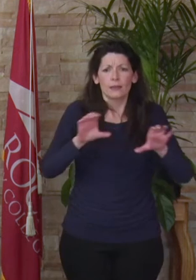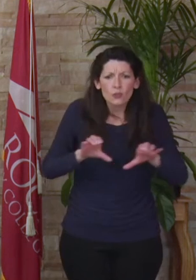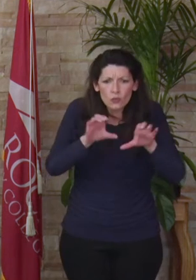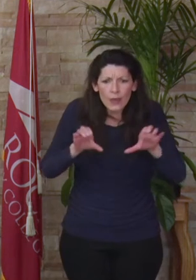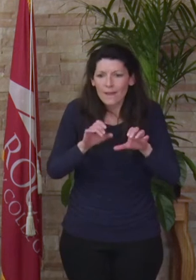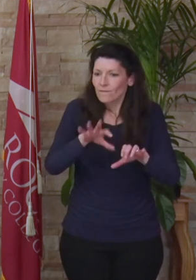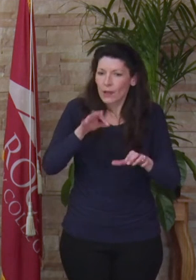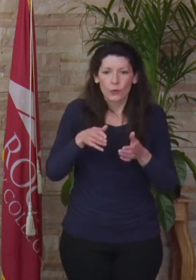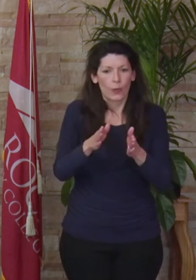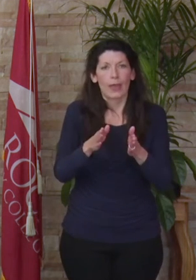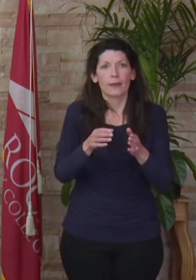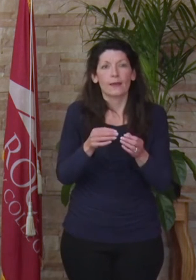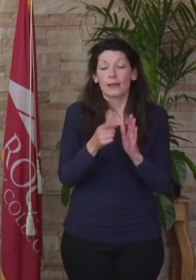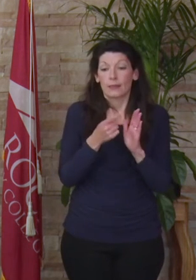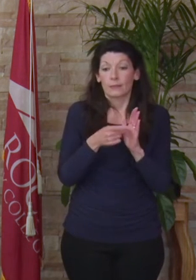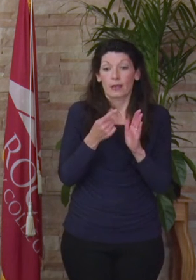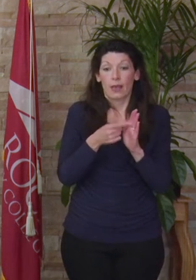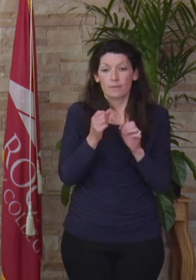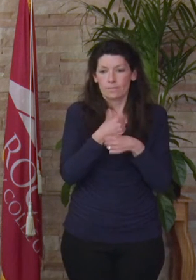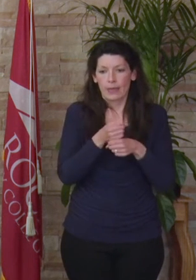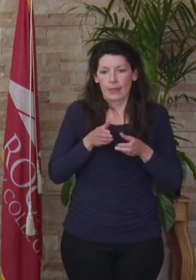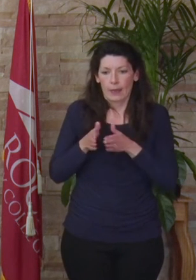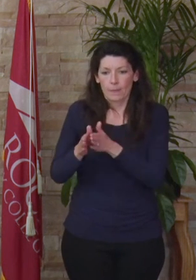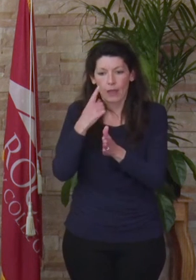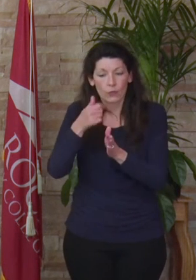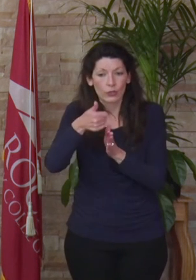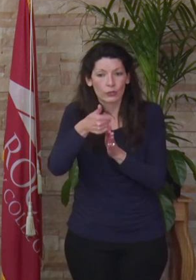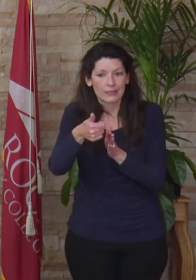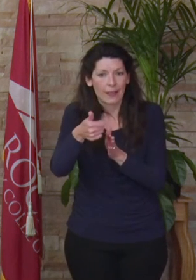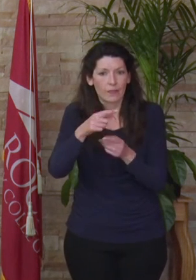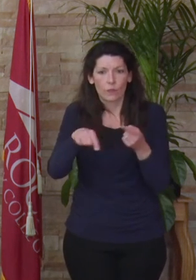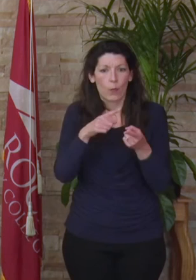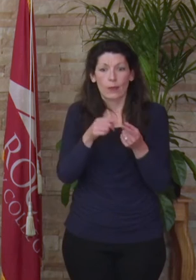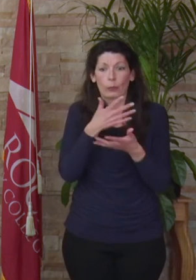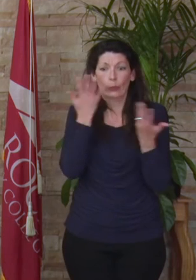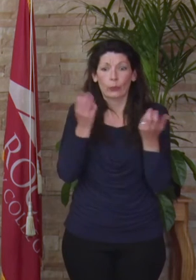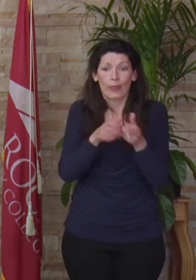way. Sometimes creating a path for yourself when none was visible. You found a way to